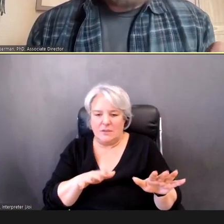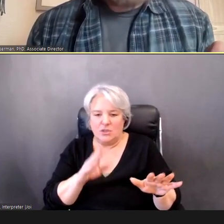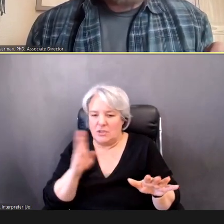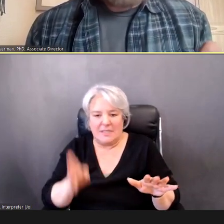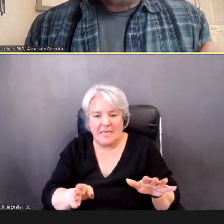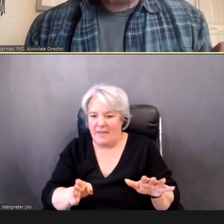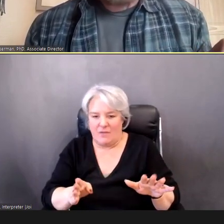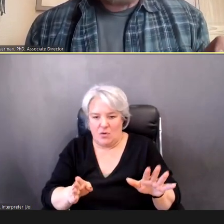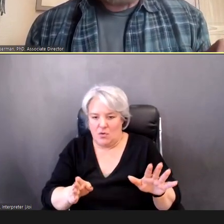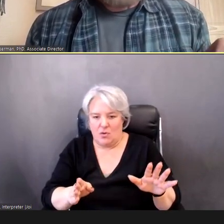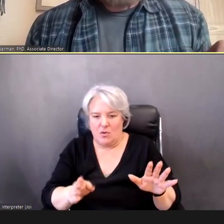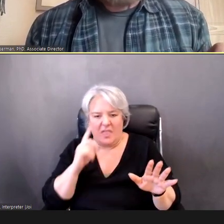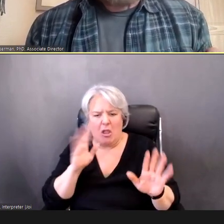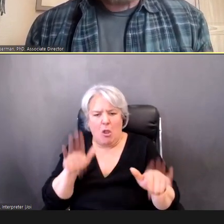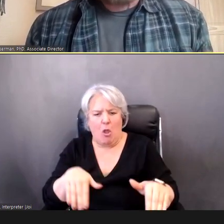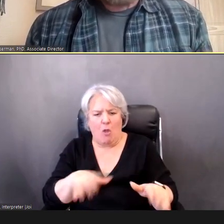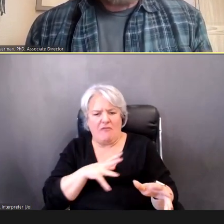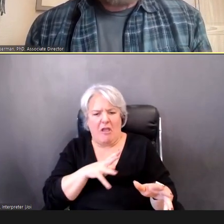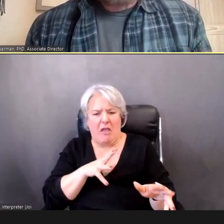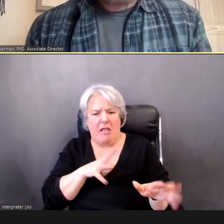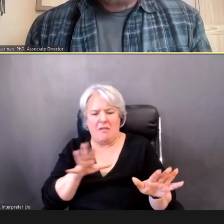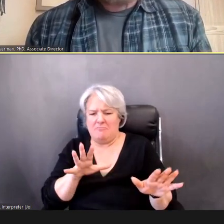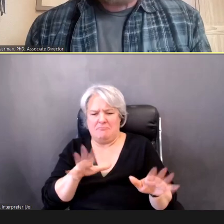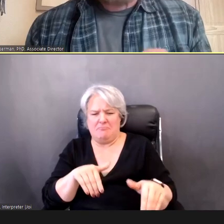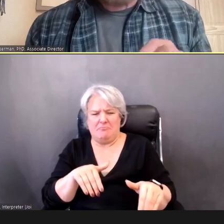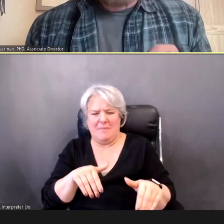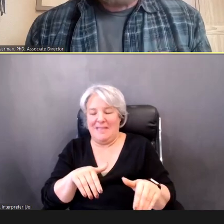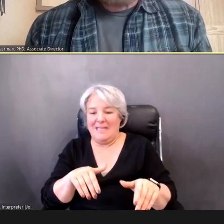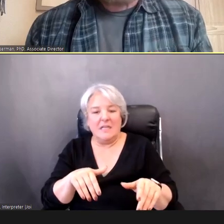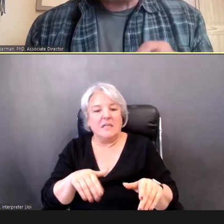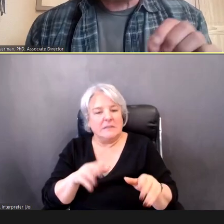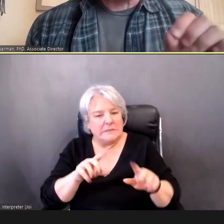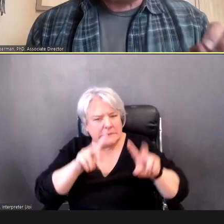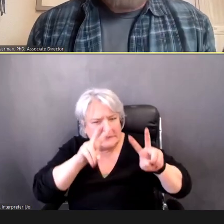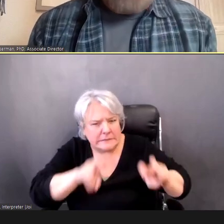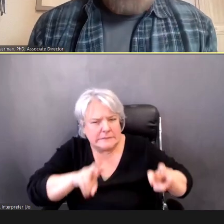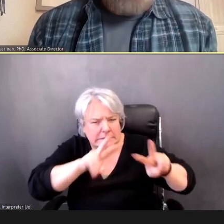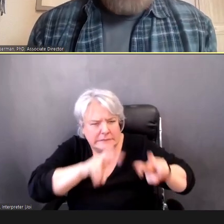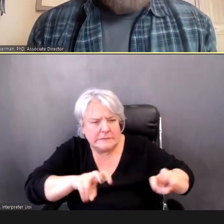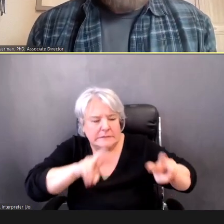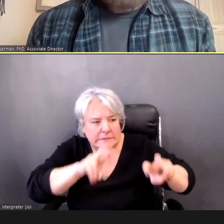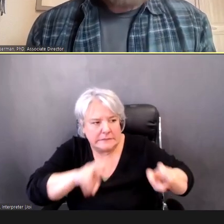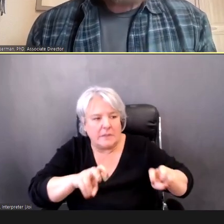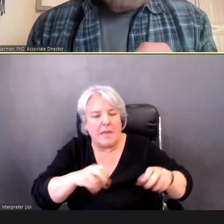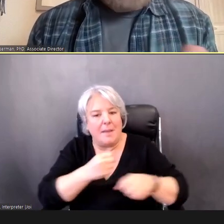We -- we want children to more likely refer than just pass because